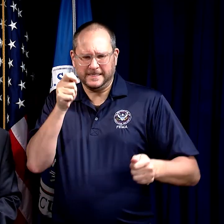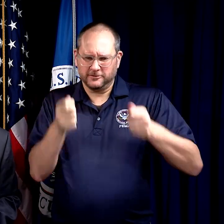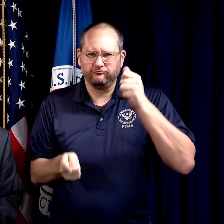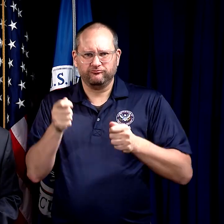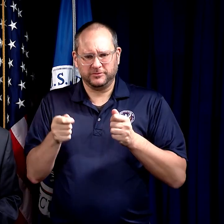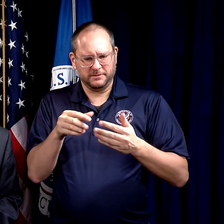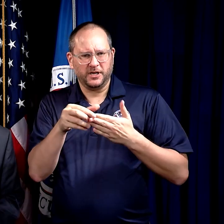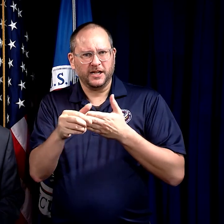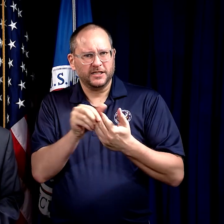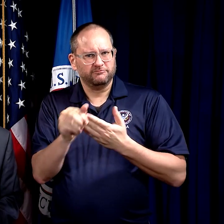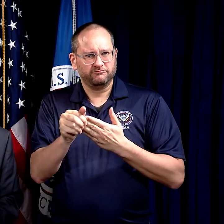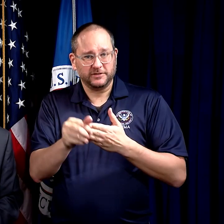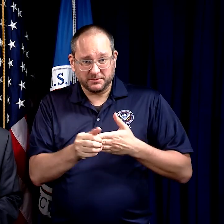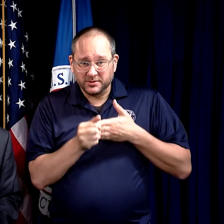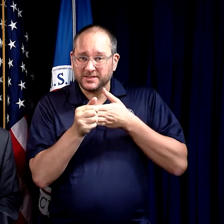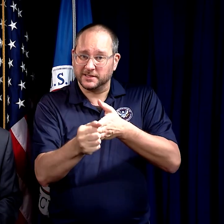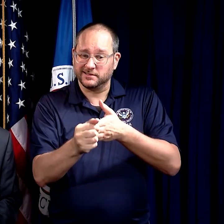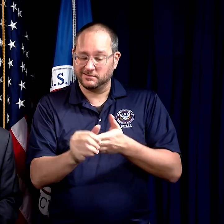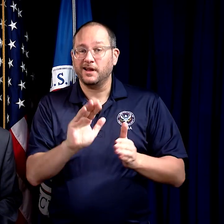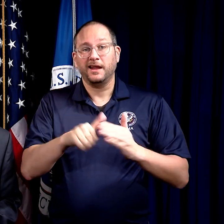is scalable and flexible guidance on